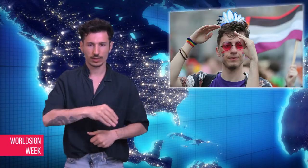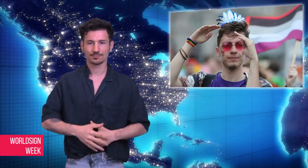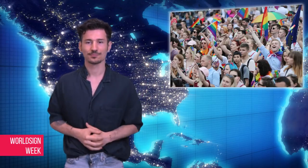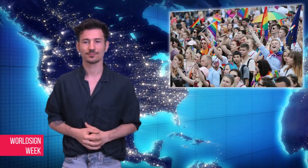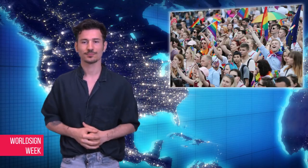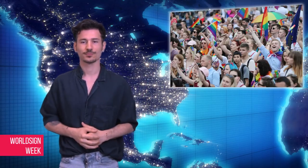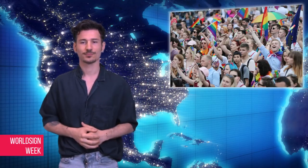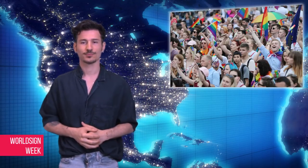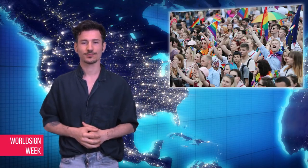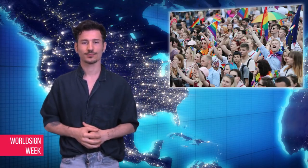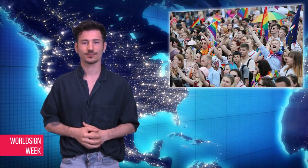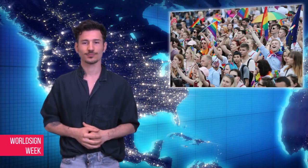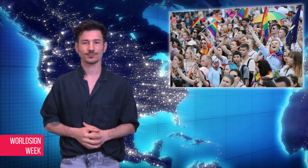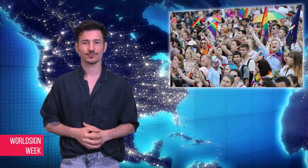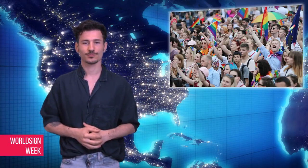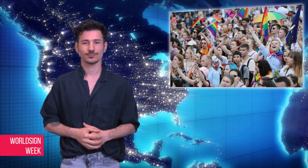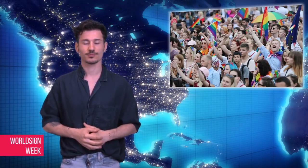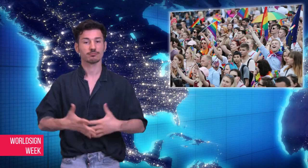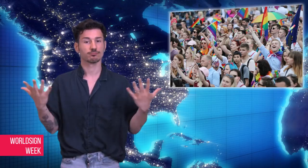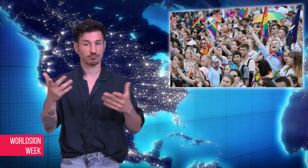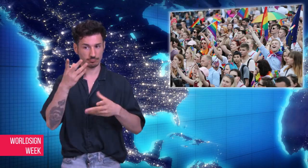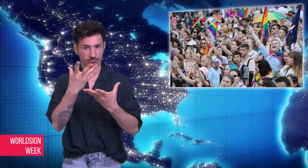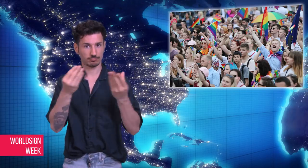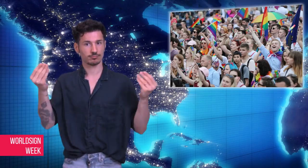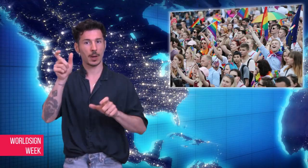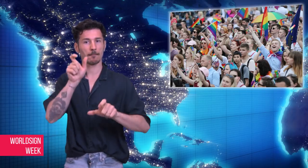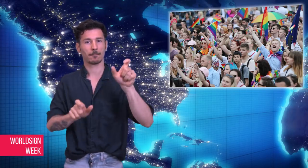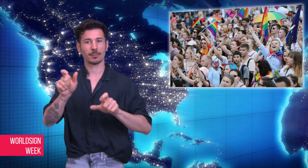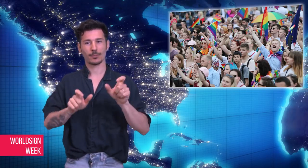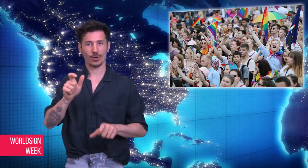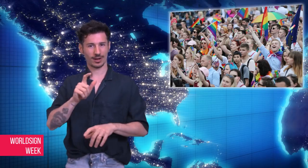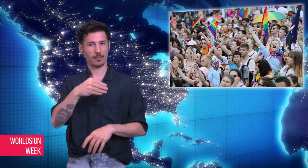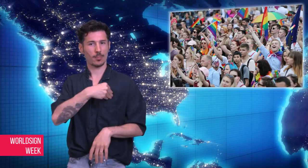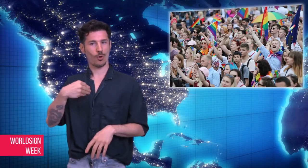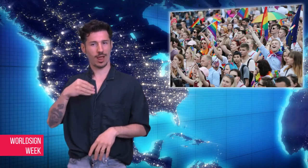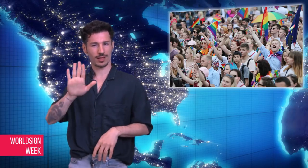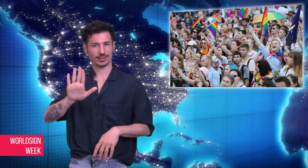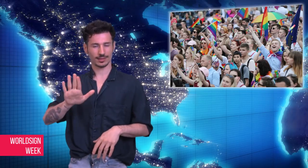Although many Poles have become more supportive of